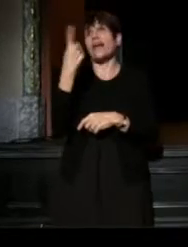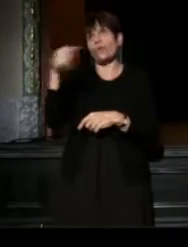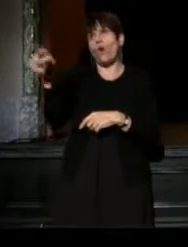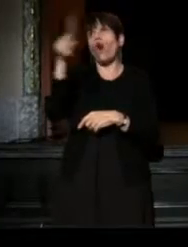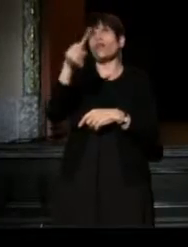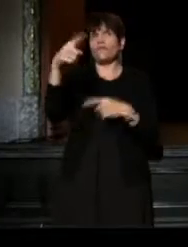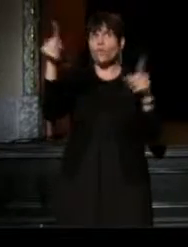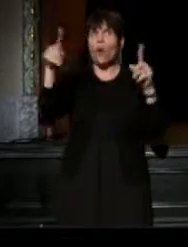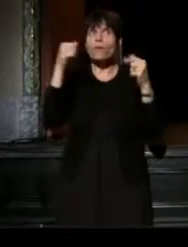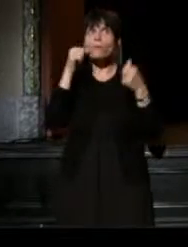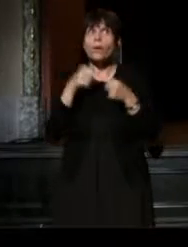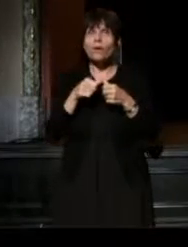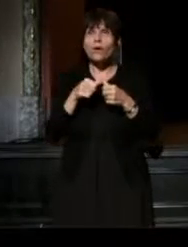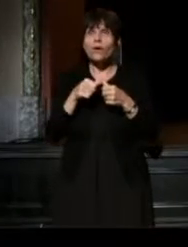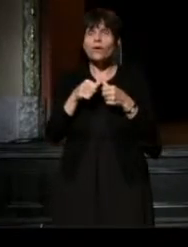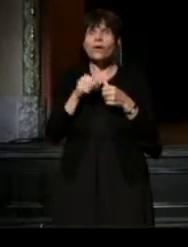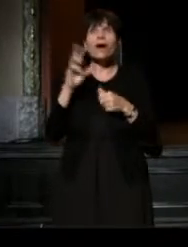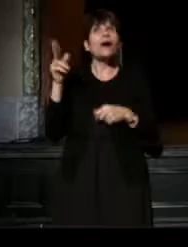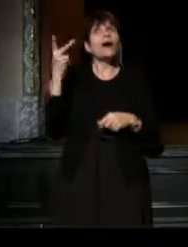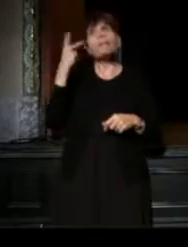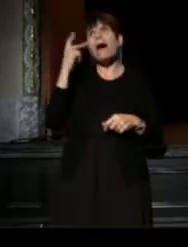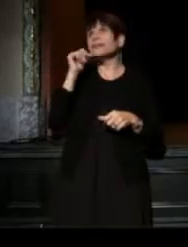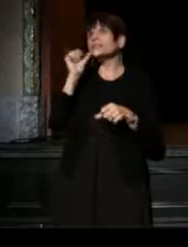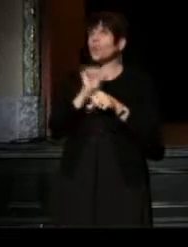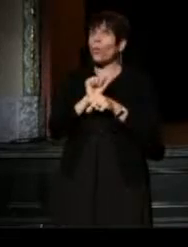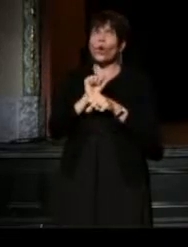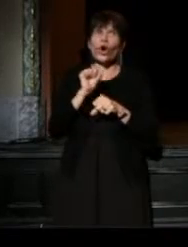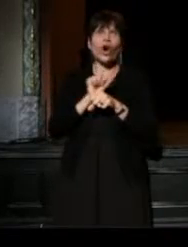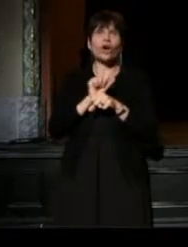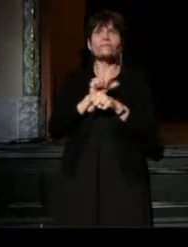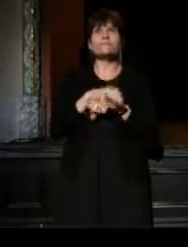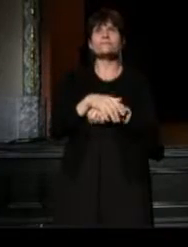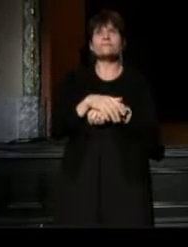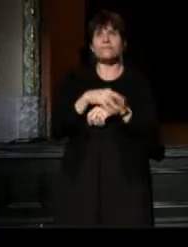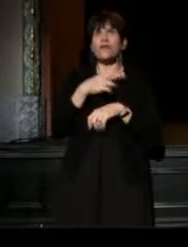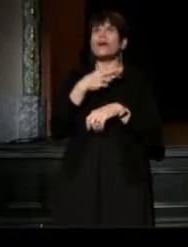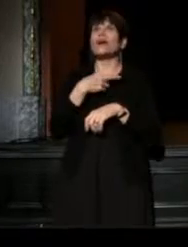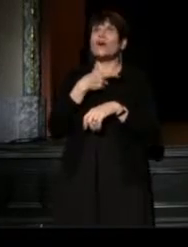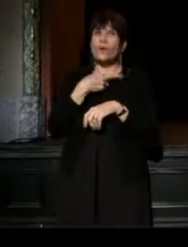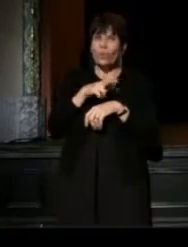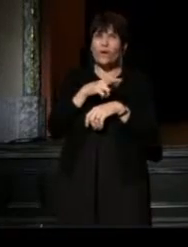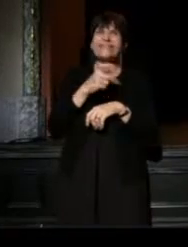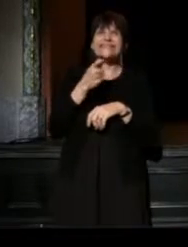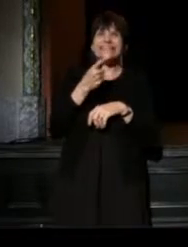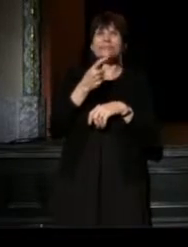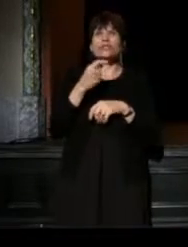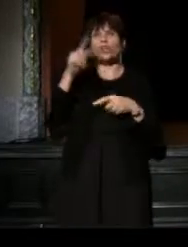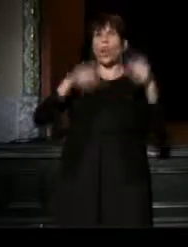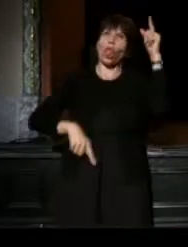and remember, politics don't work, religion is a little bit too eclectic,